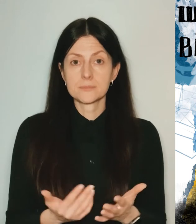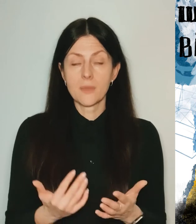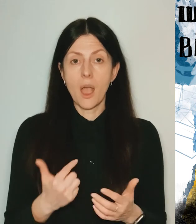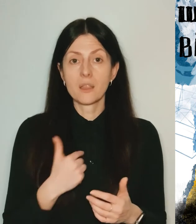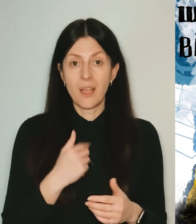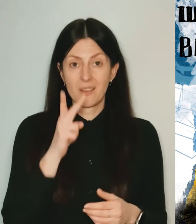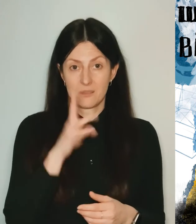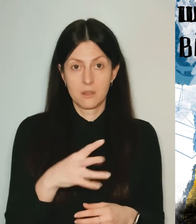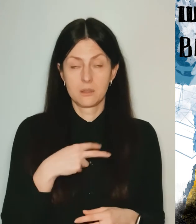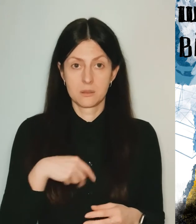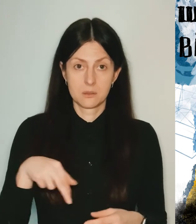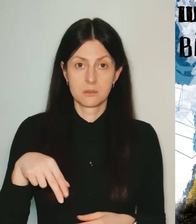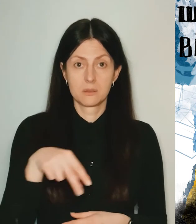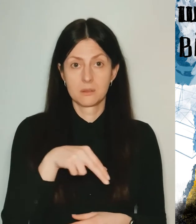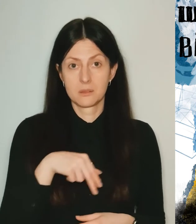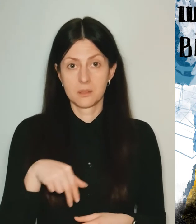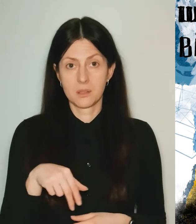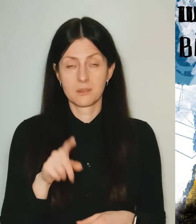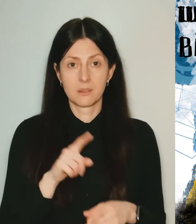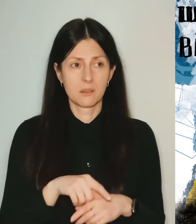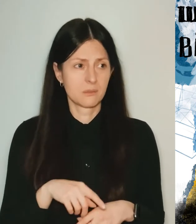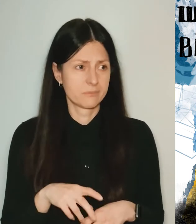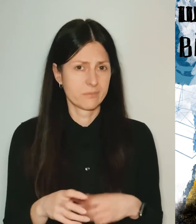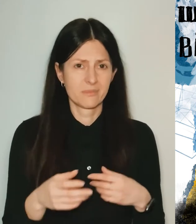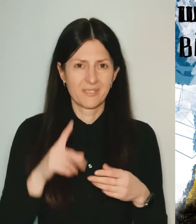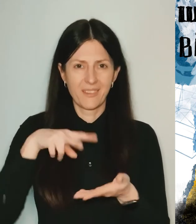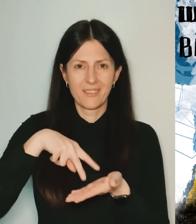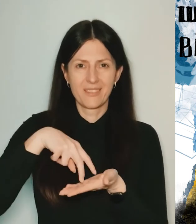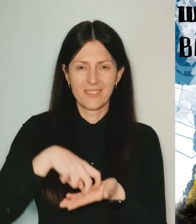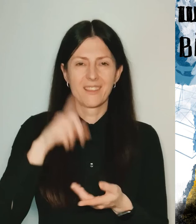I move around the apartment on half-bent.